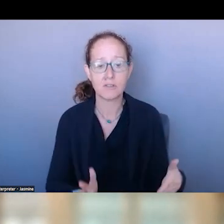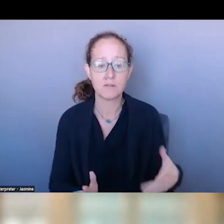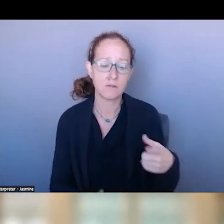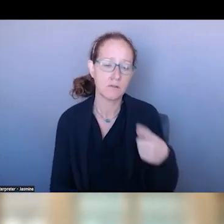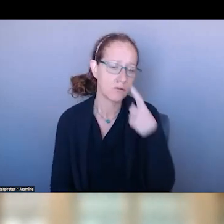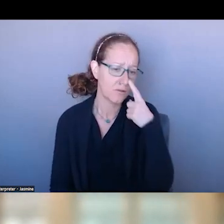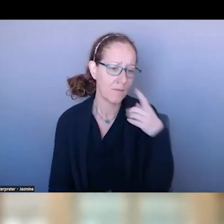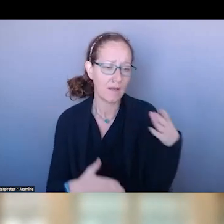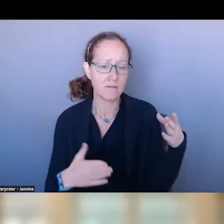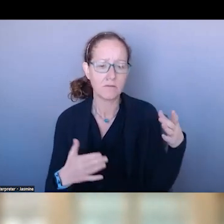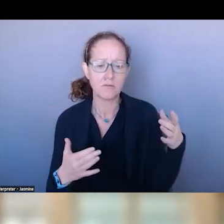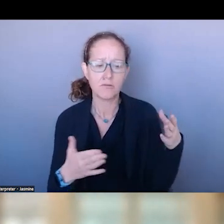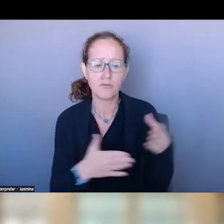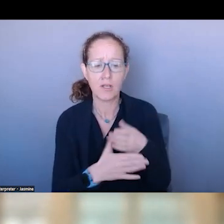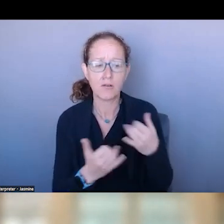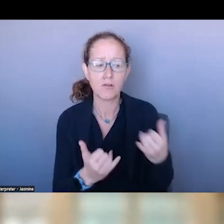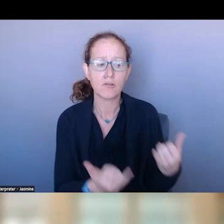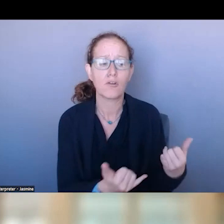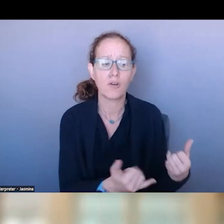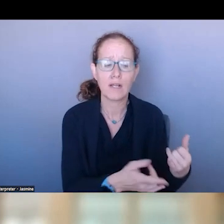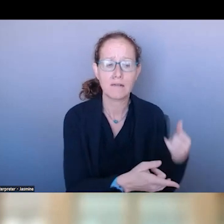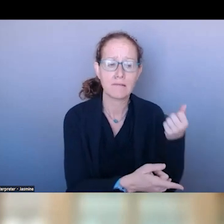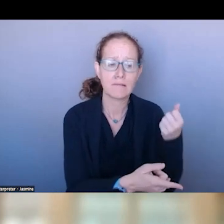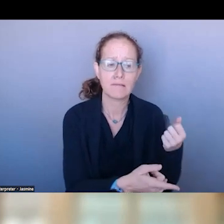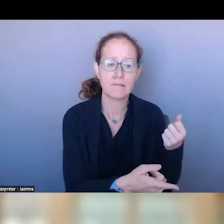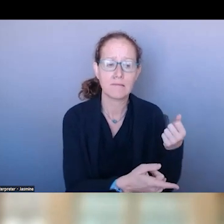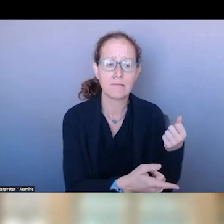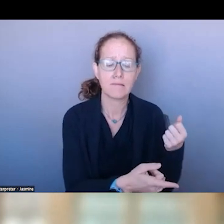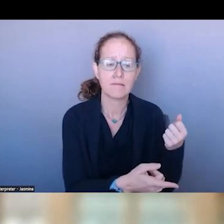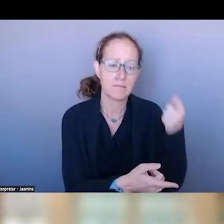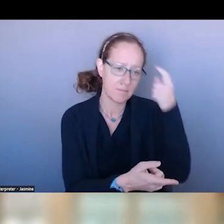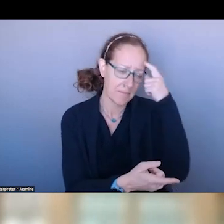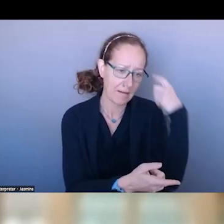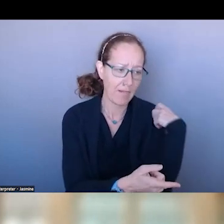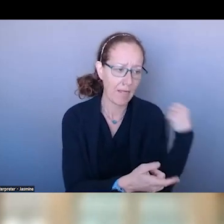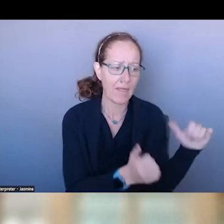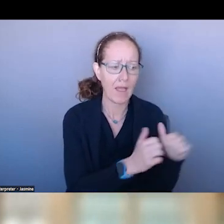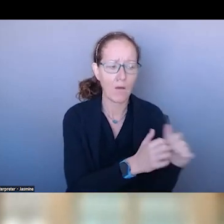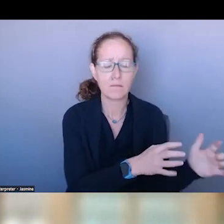THE 1950s EMERGENCY DEPARTMENT? >>: FIRST OFF,